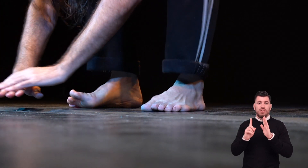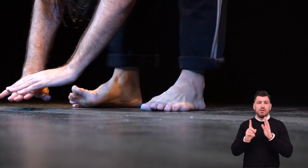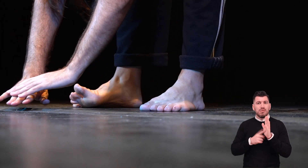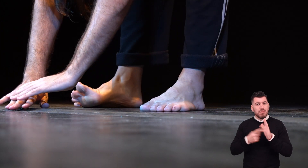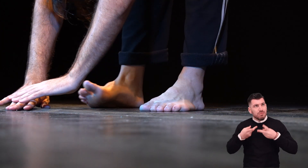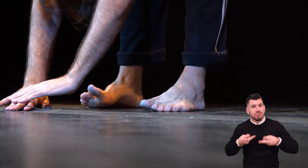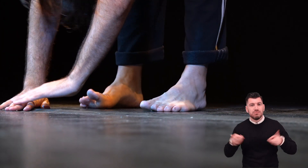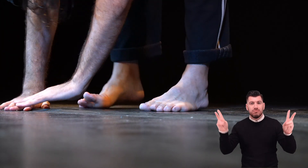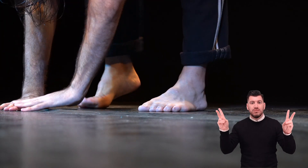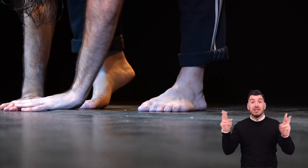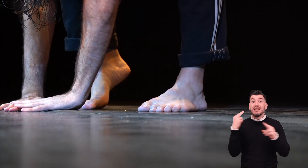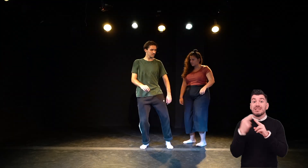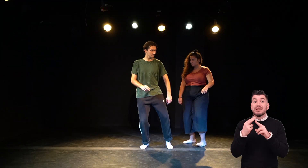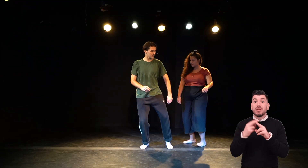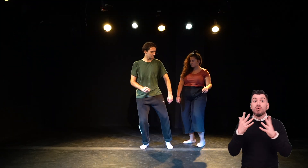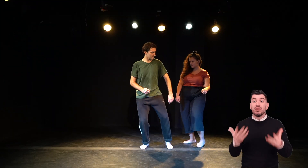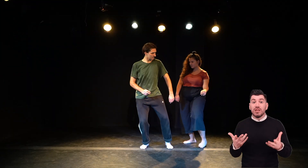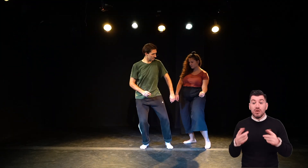An important thing, at first, is that the music